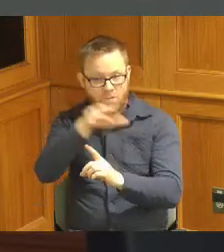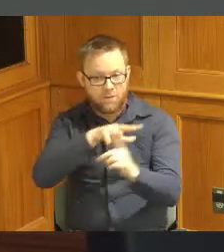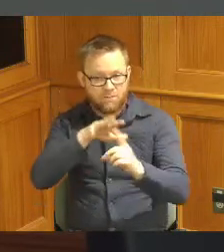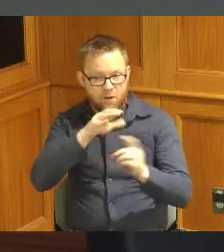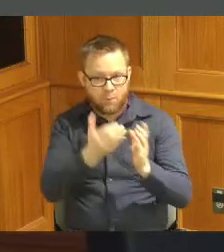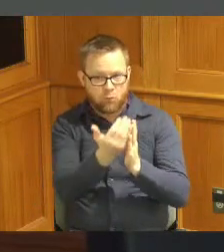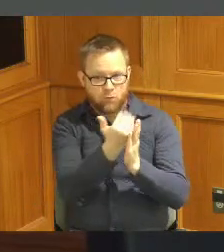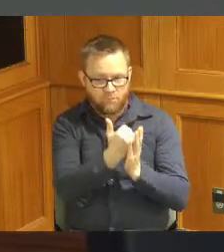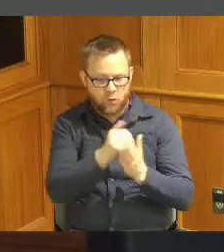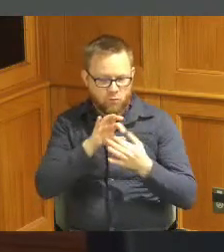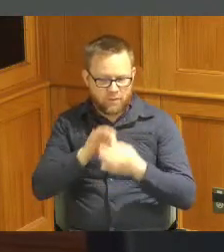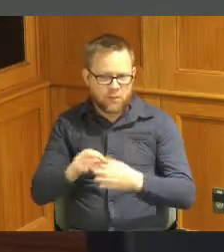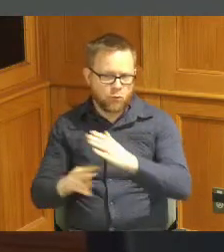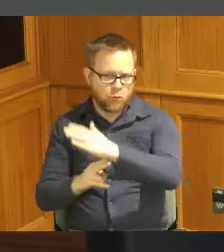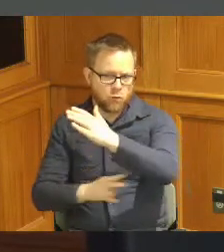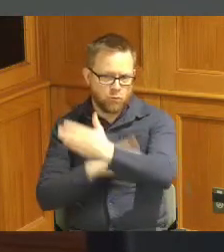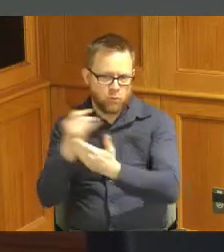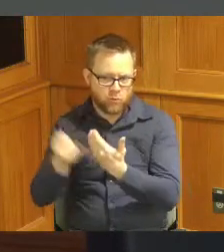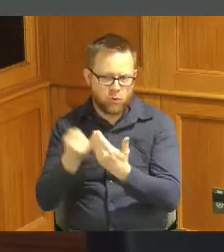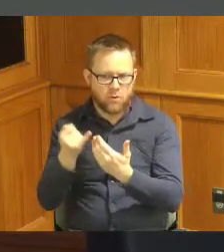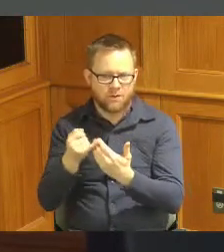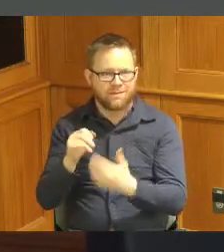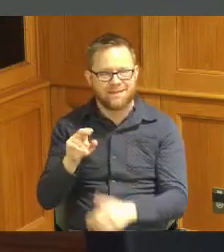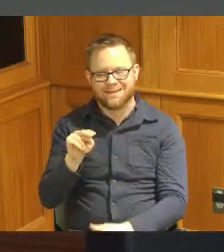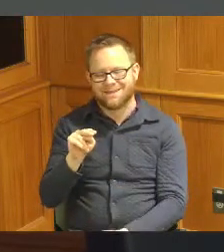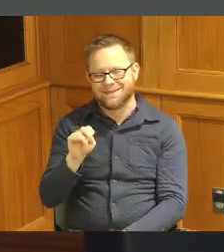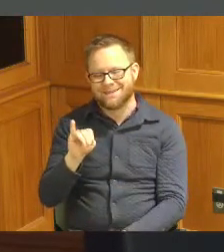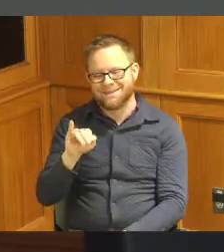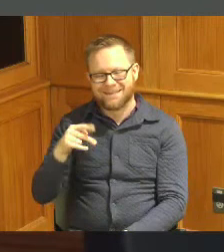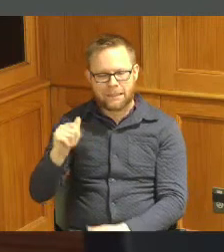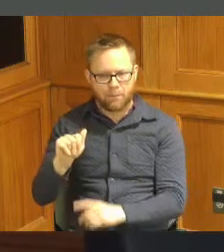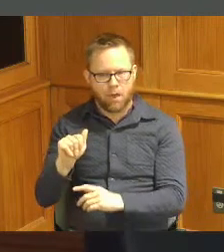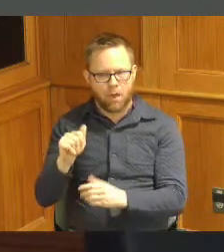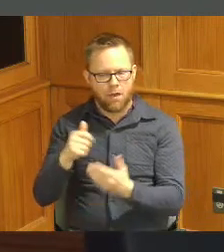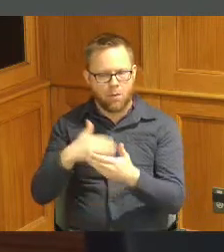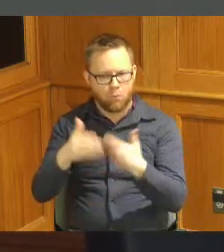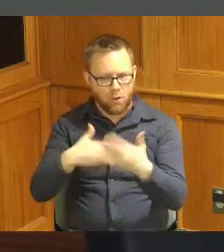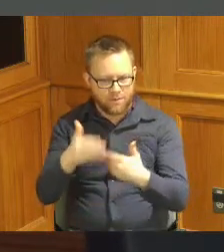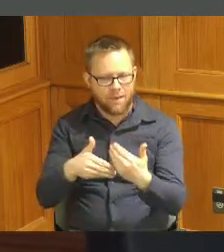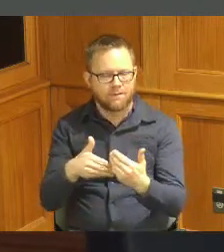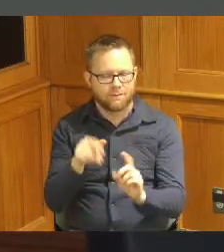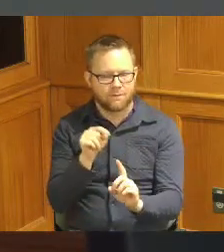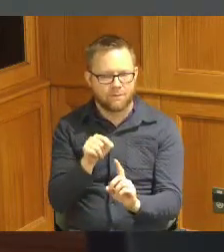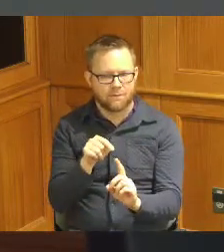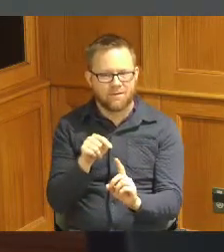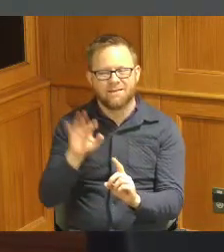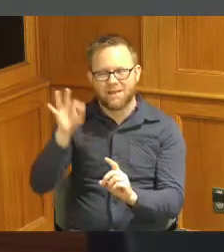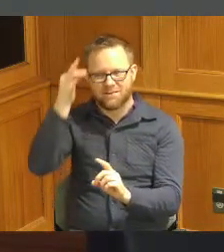with the Brent Spence Bridge Project so the NEPA process that the Federal Highway Administration